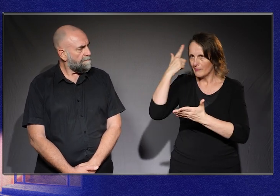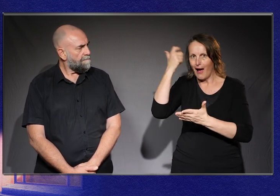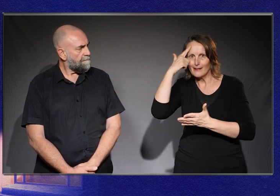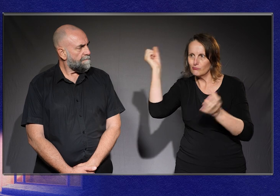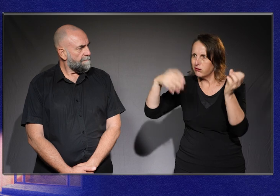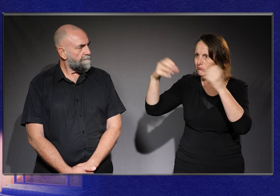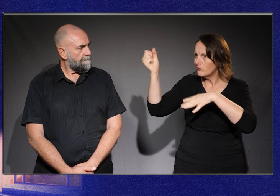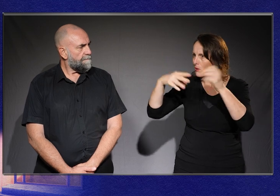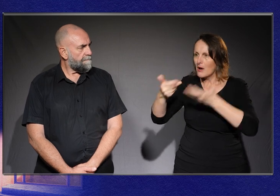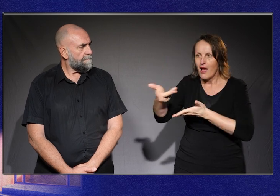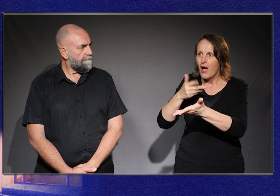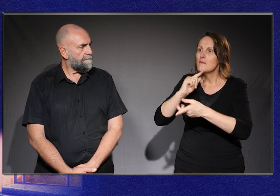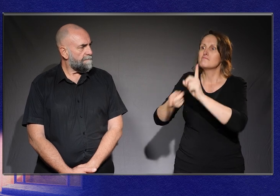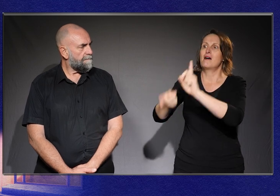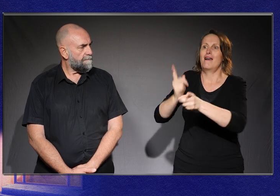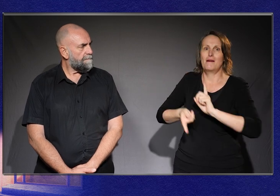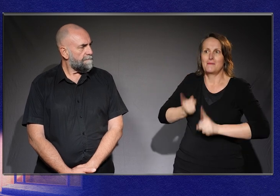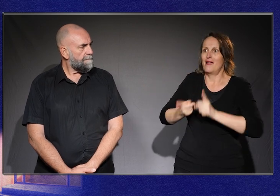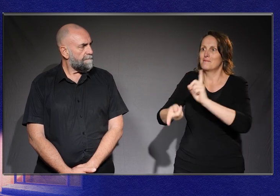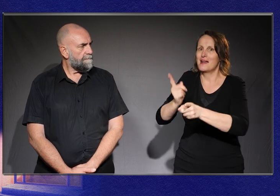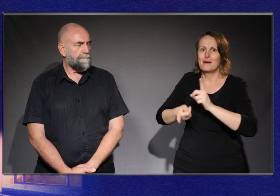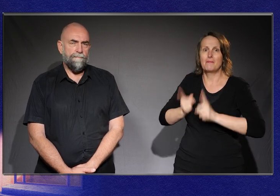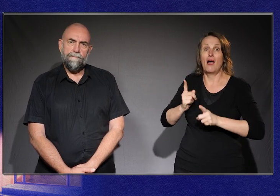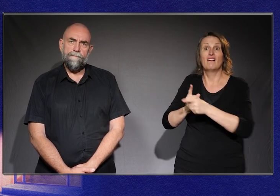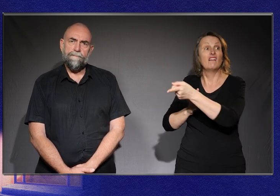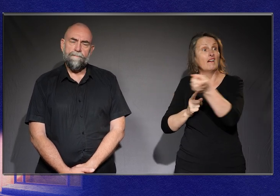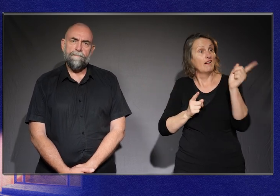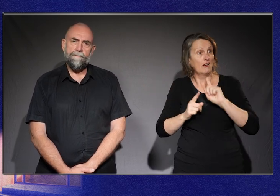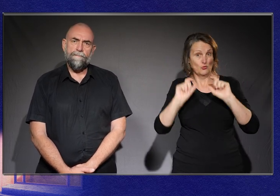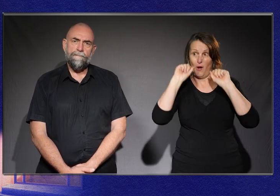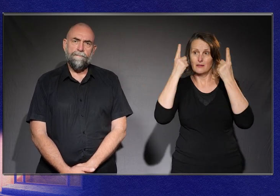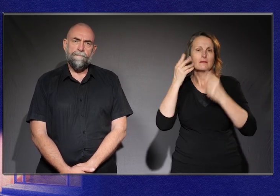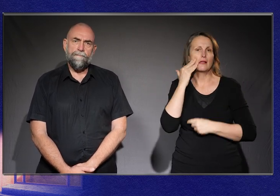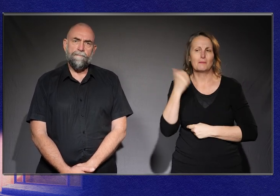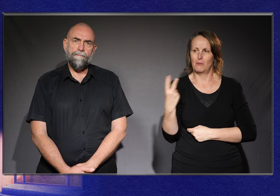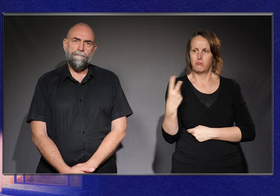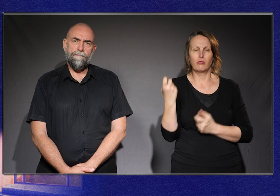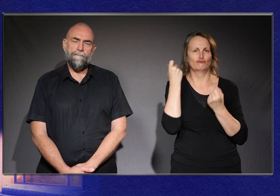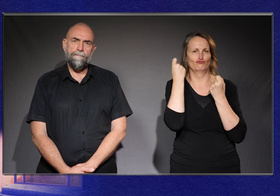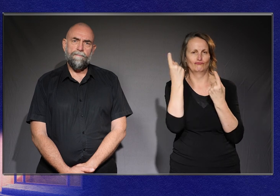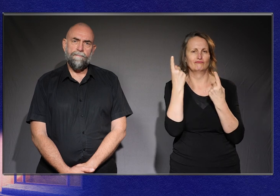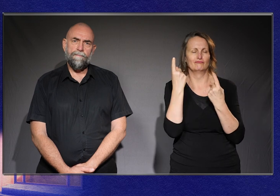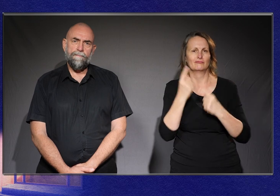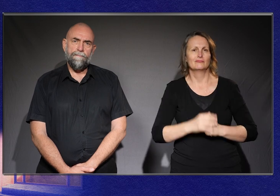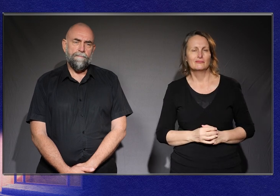like she got it, and I got it. And it didn't matter if the rest of the world didn't understand it in the ways we were understanding it.